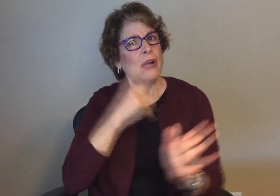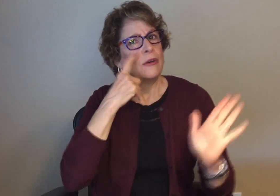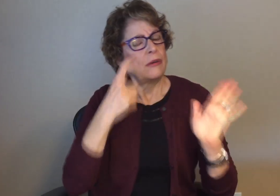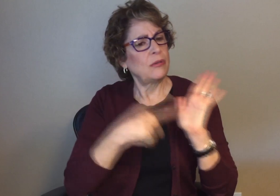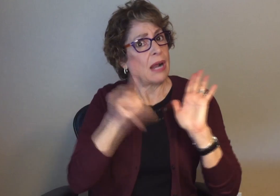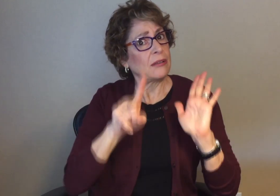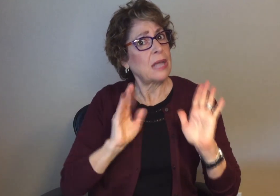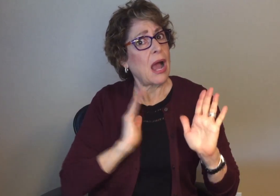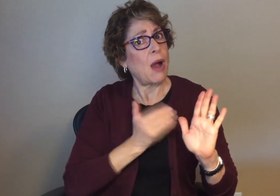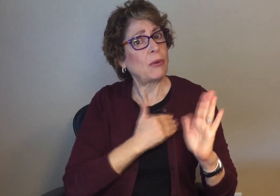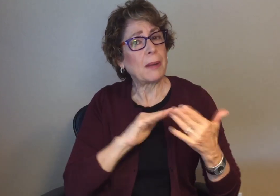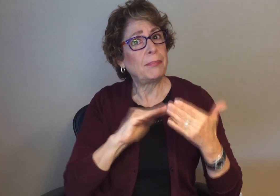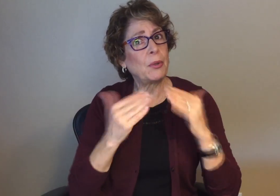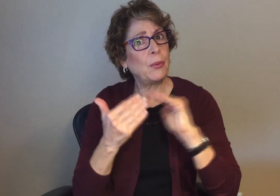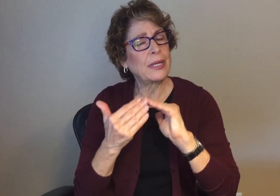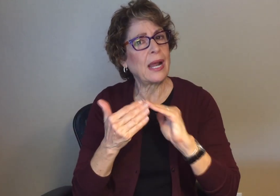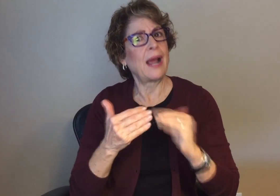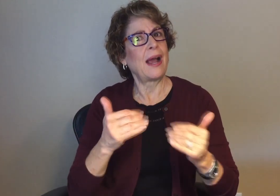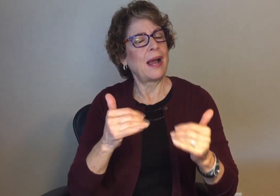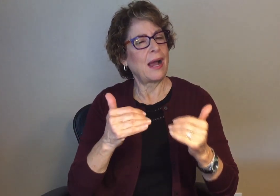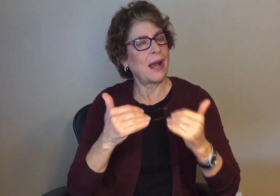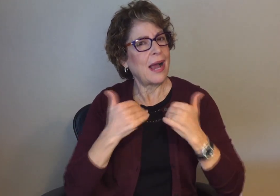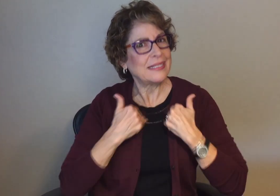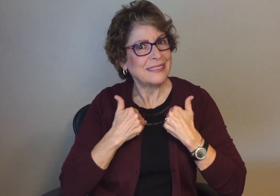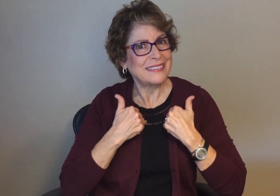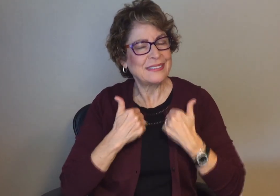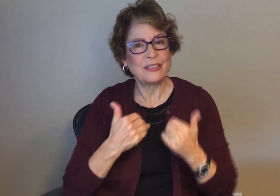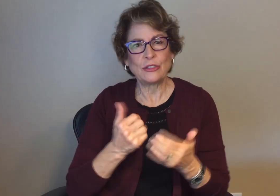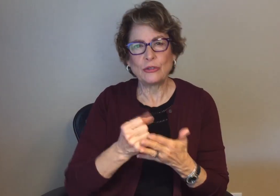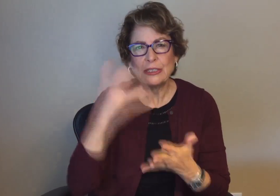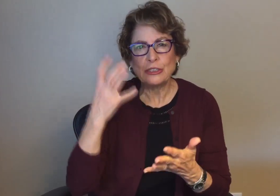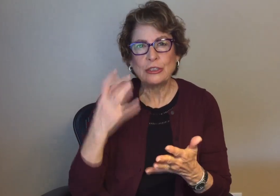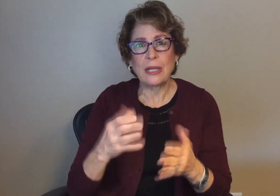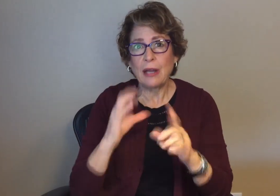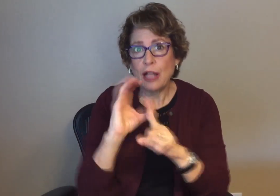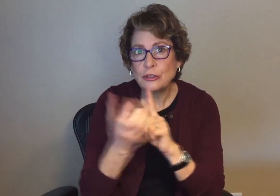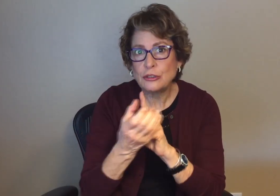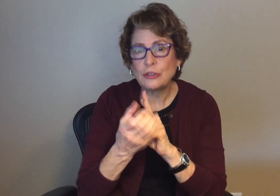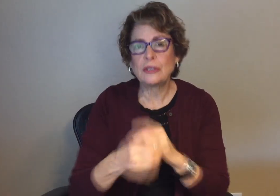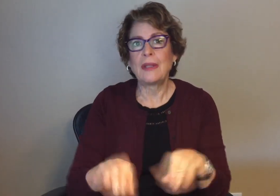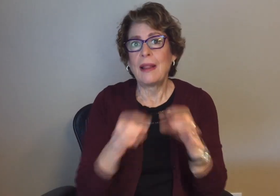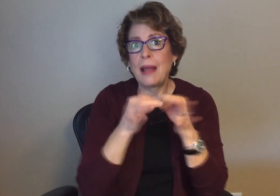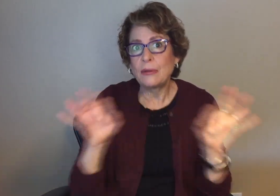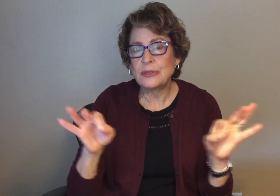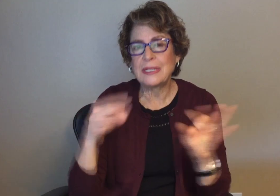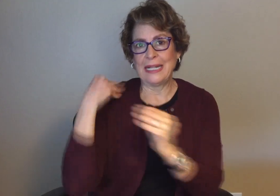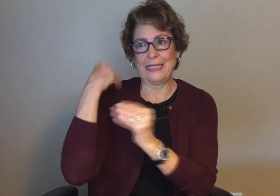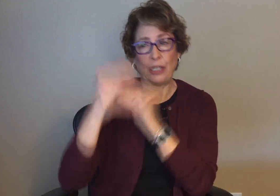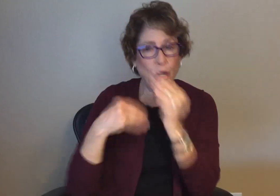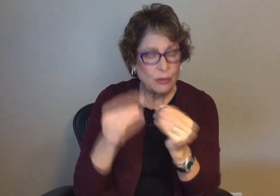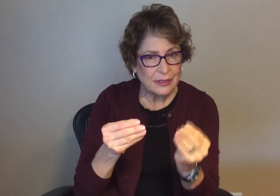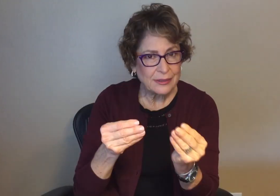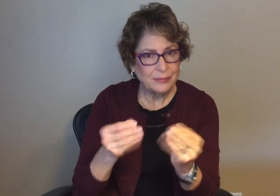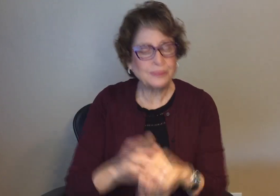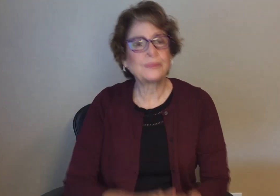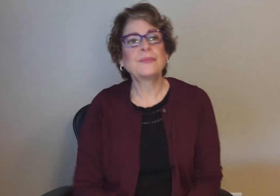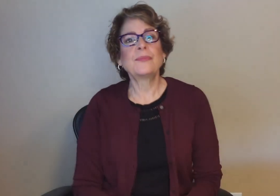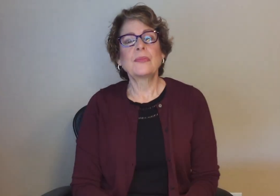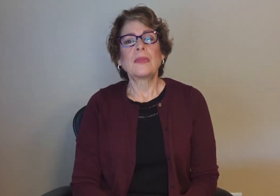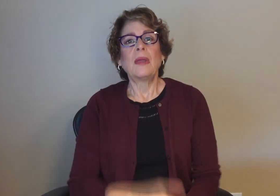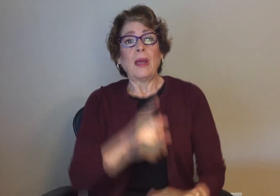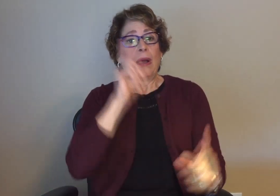Instead, the media should recognize our community, which has an amazing culture, language, and heritage.